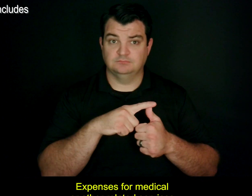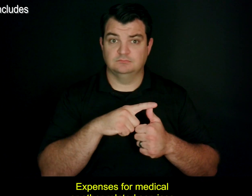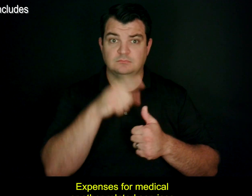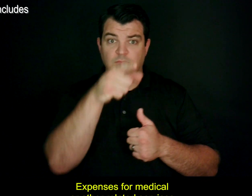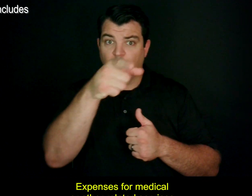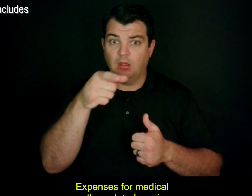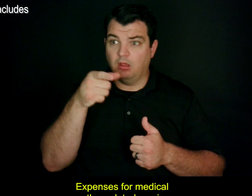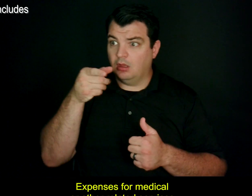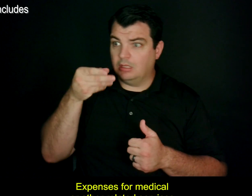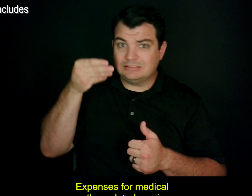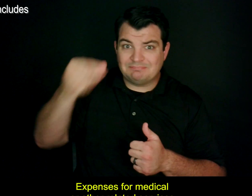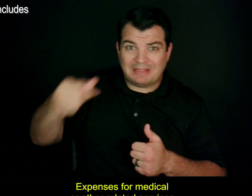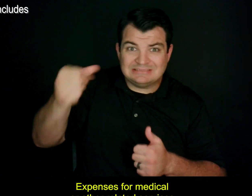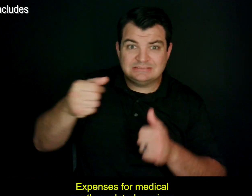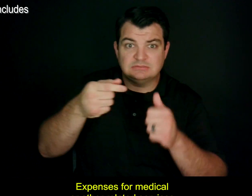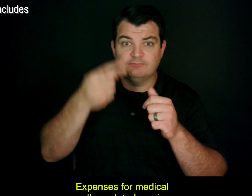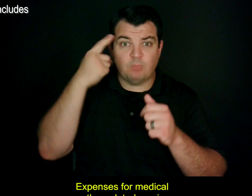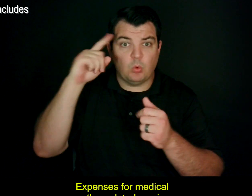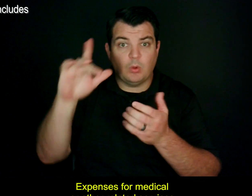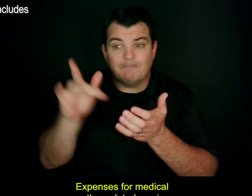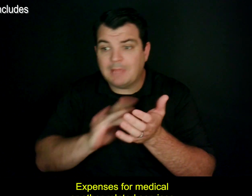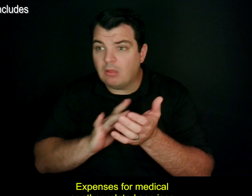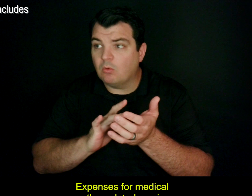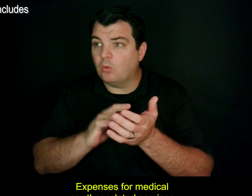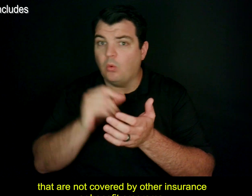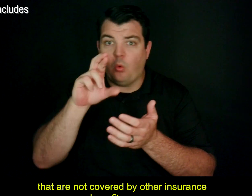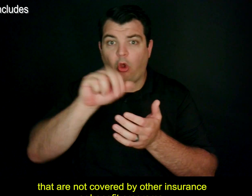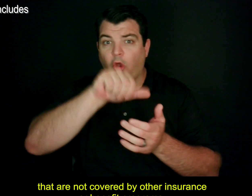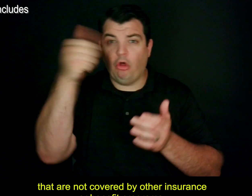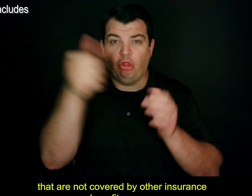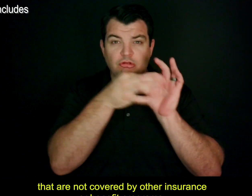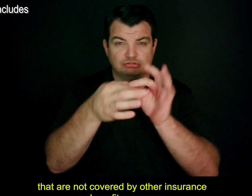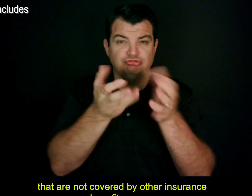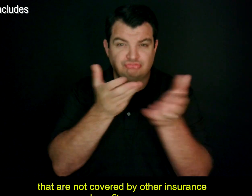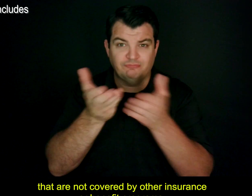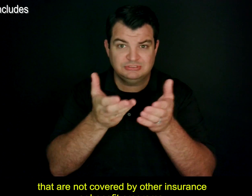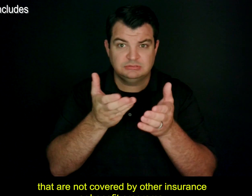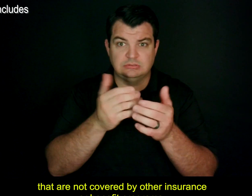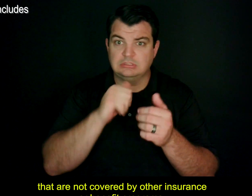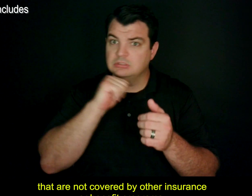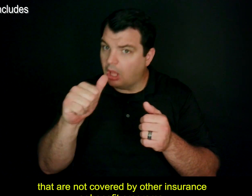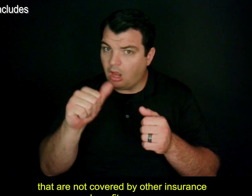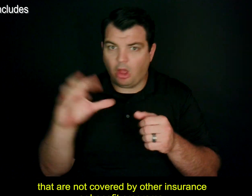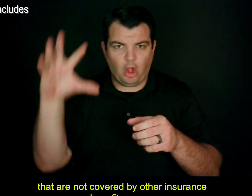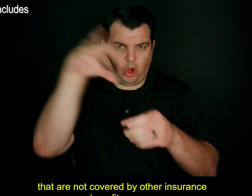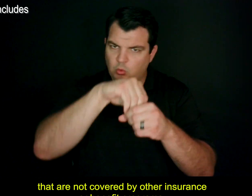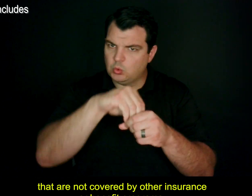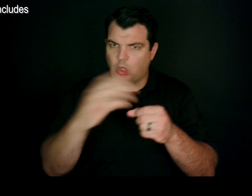Expenses for medical or other related services that are not covered by other insurance or benefit programs.